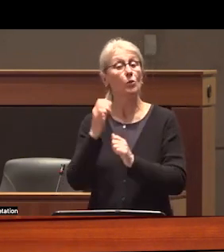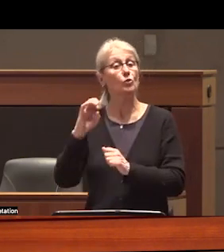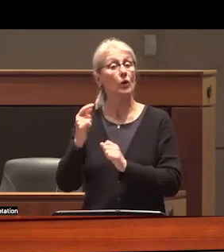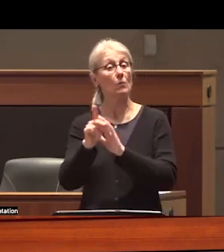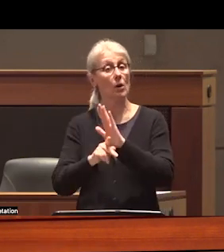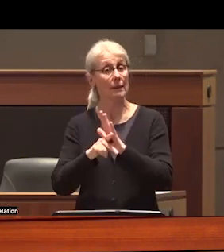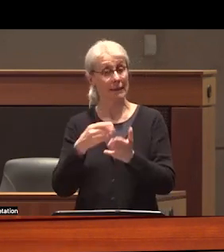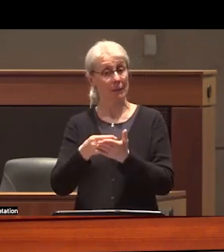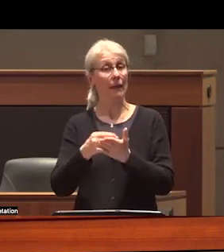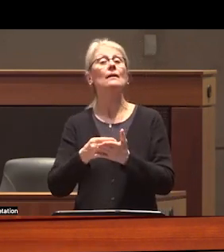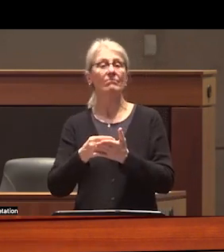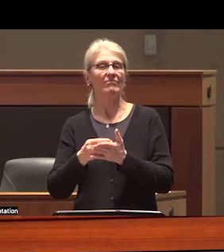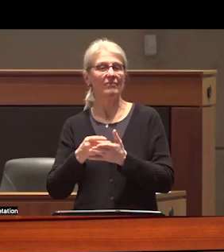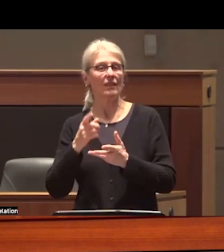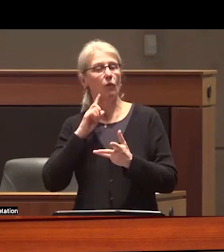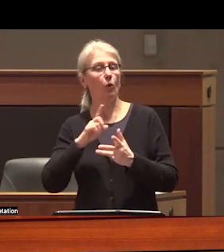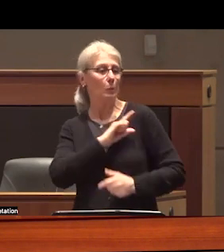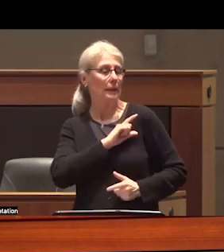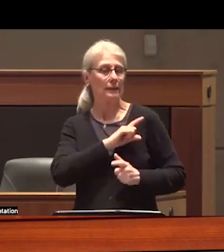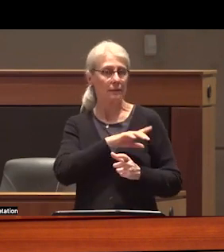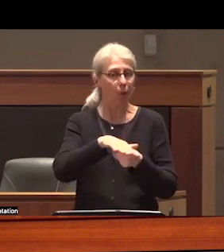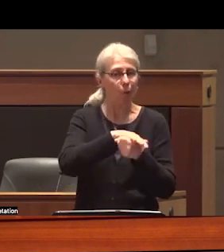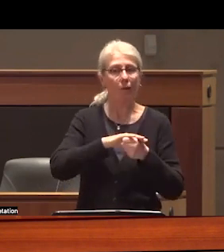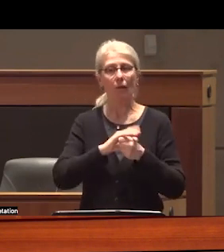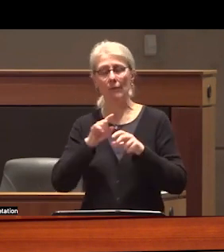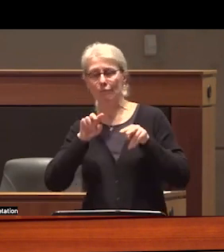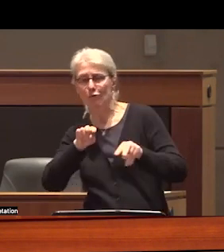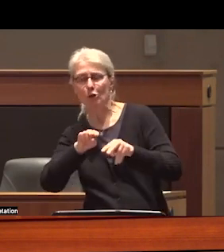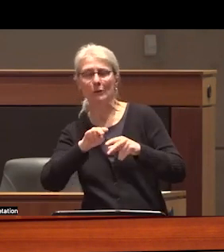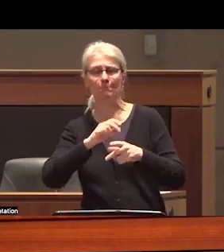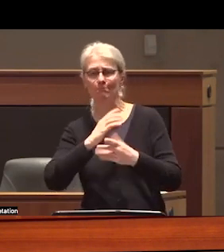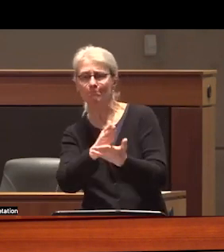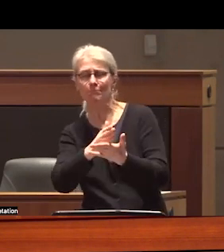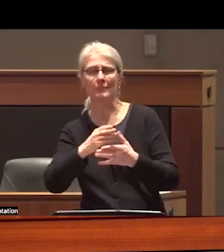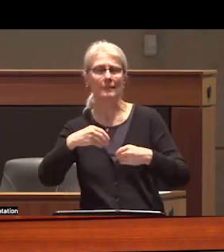dollars are still spent on street level policing and enforcement therefore the unregulated drug